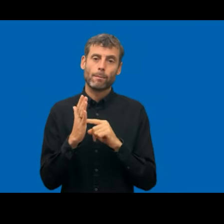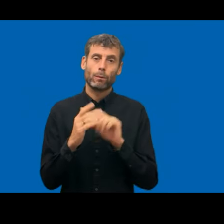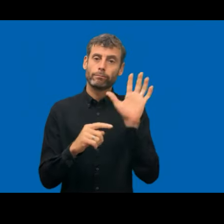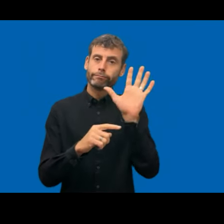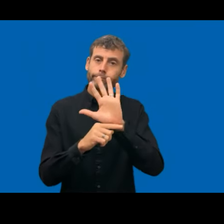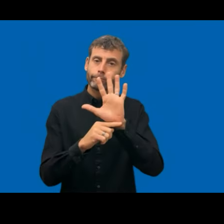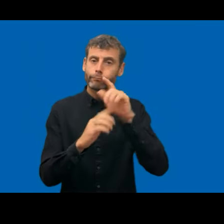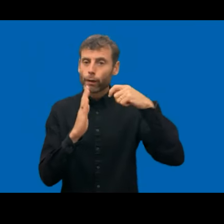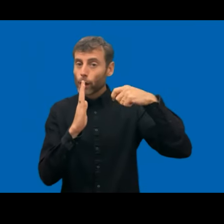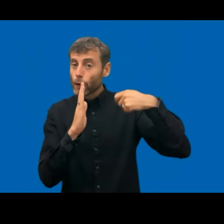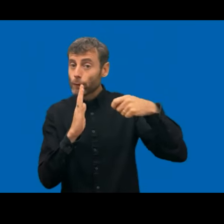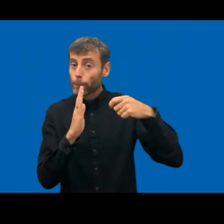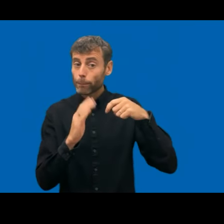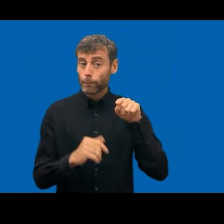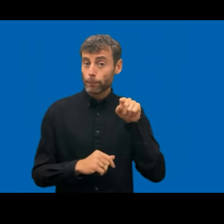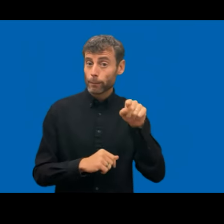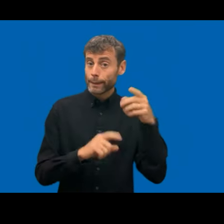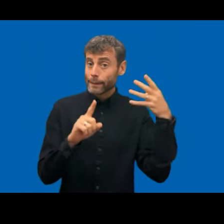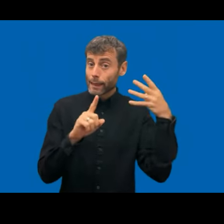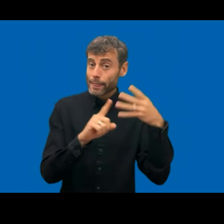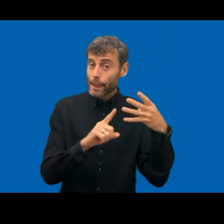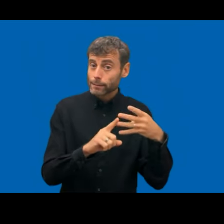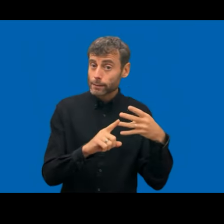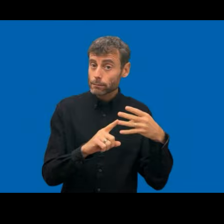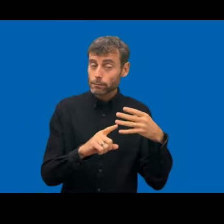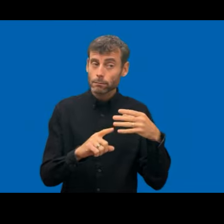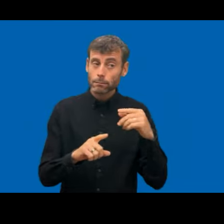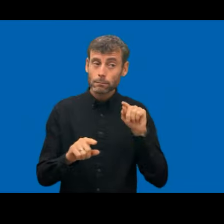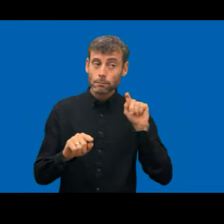about exactly what is tested and I think we cannot really go into all of these details,